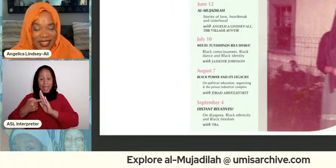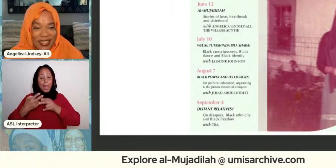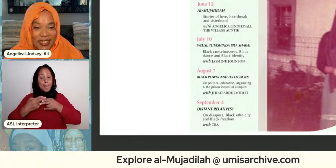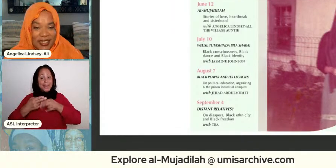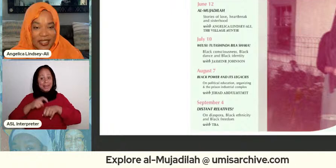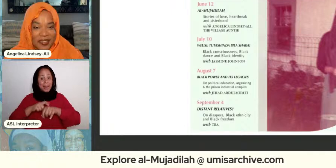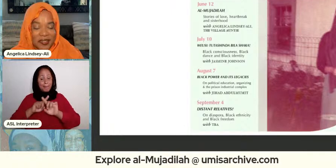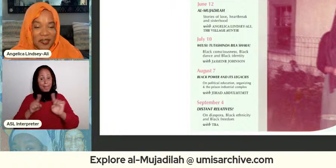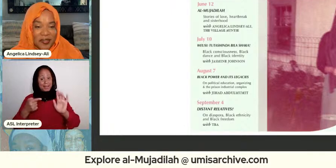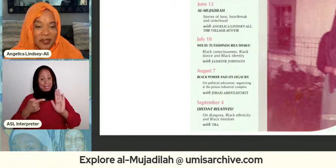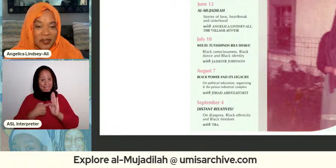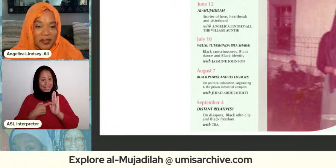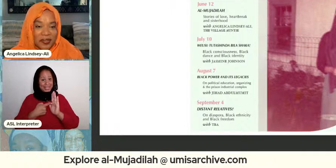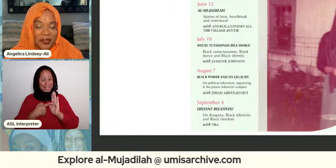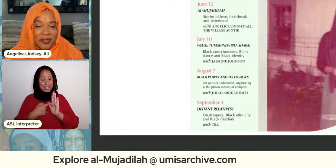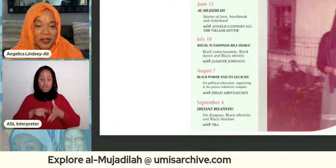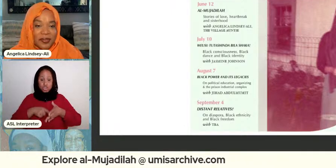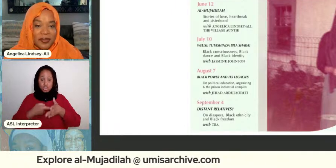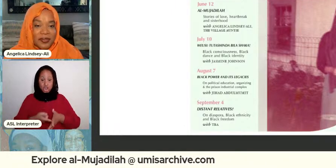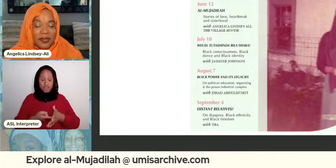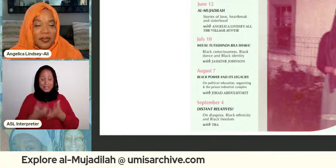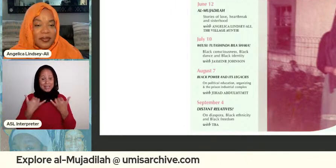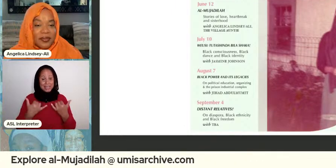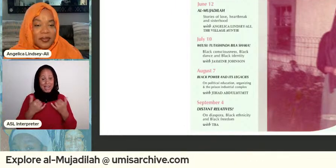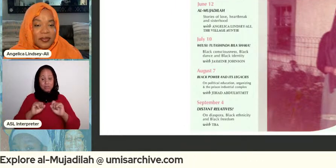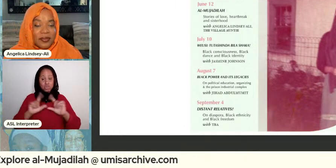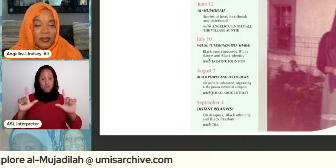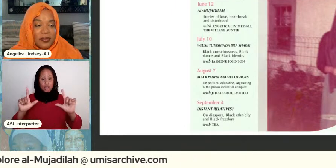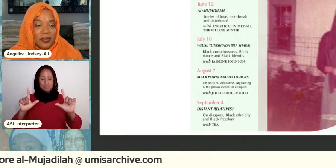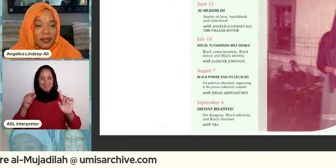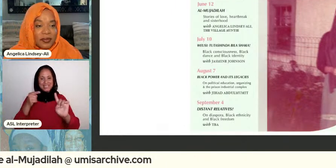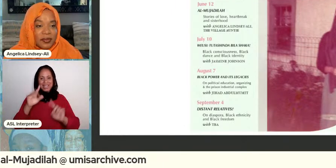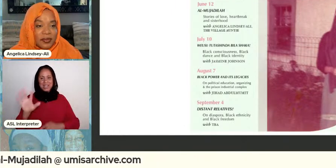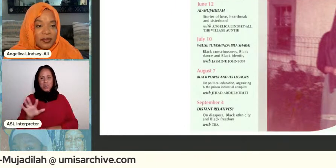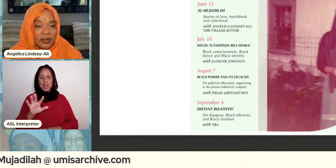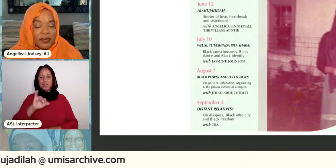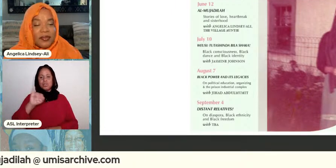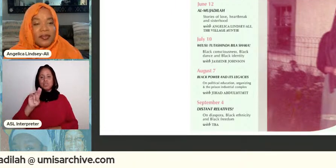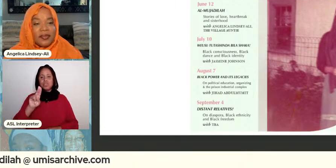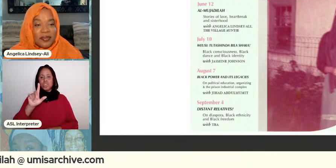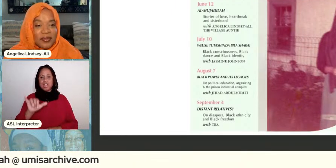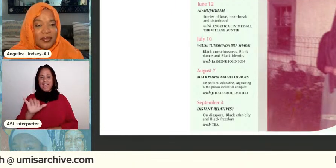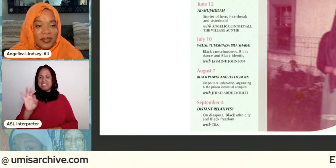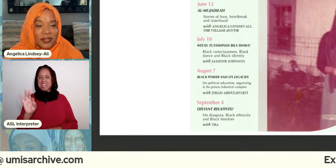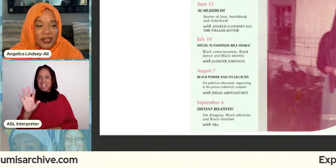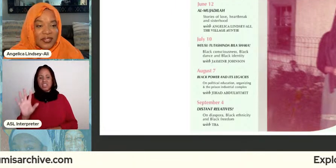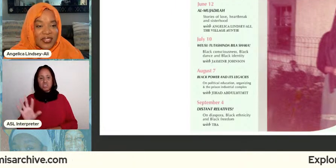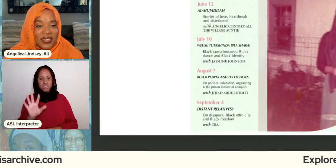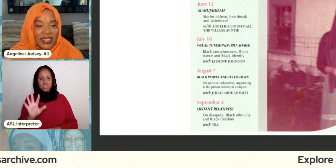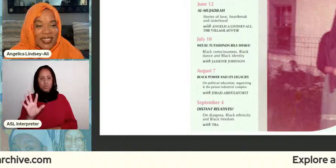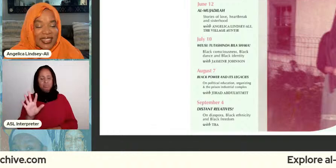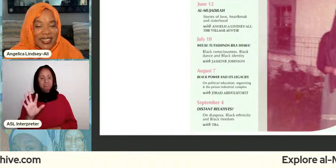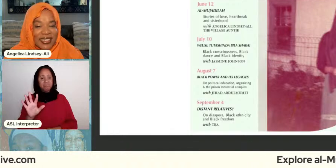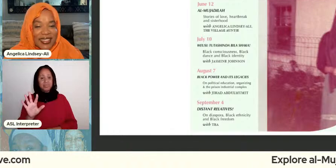launches today and it will be up until around july 9th ish or so right um and then on july